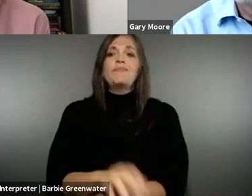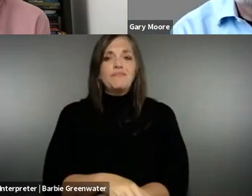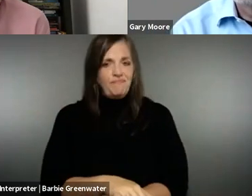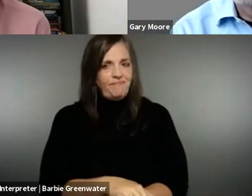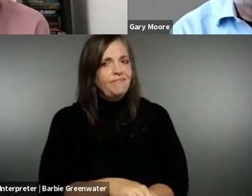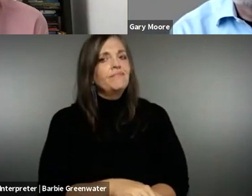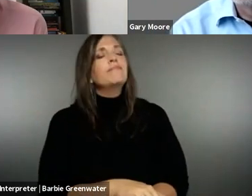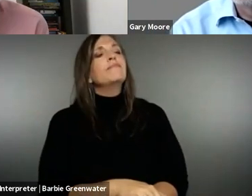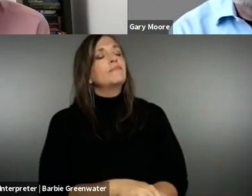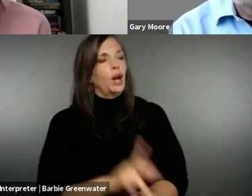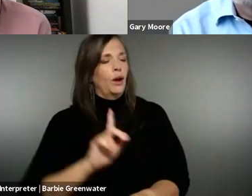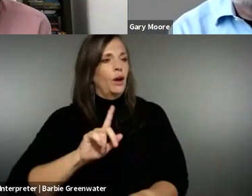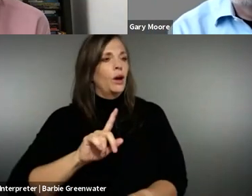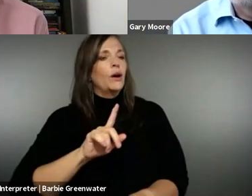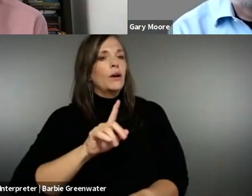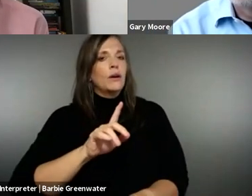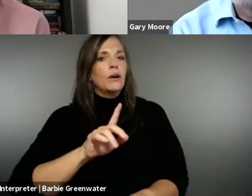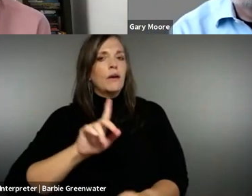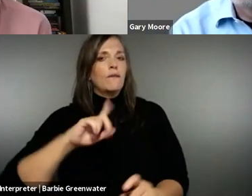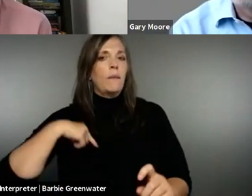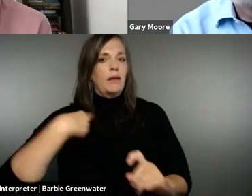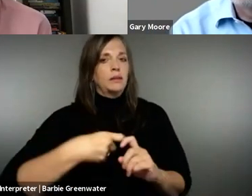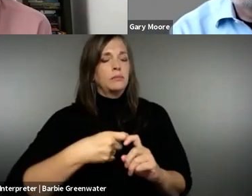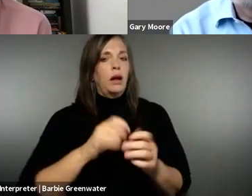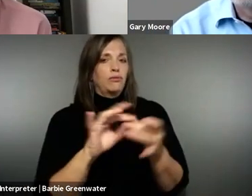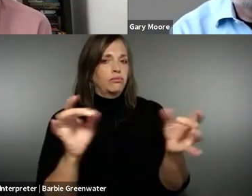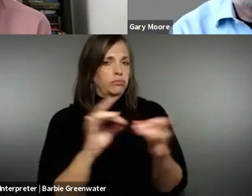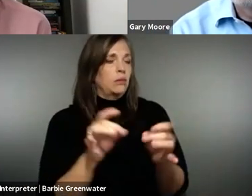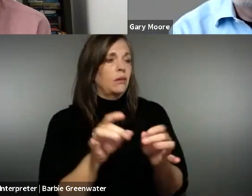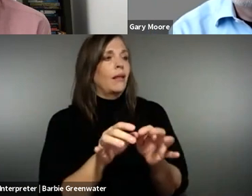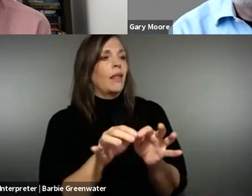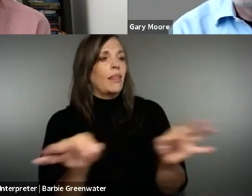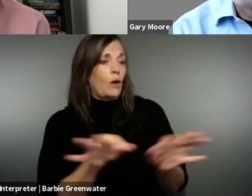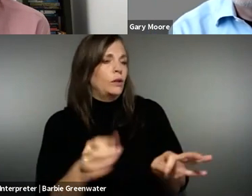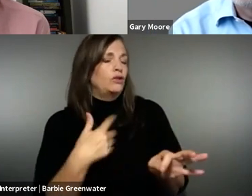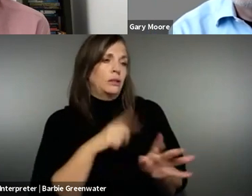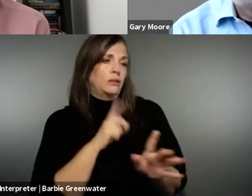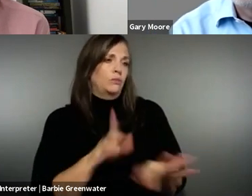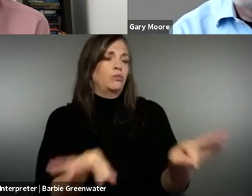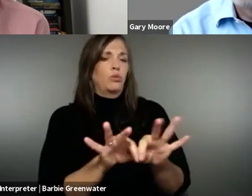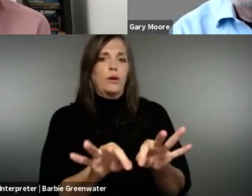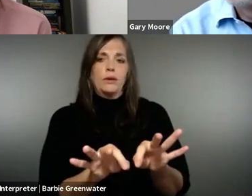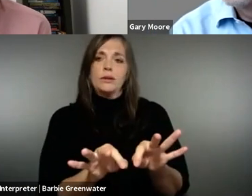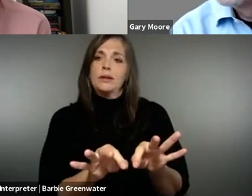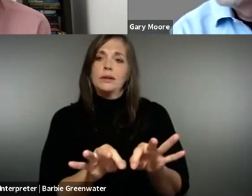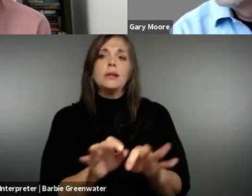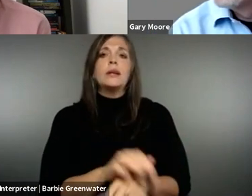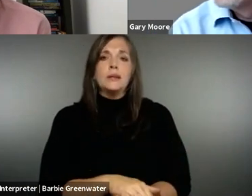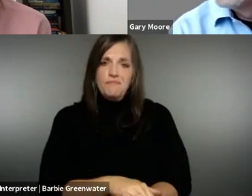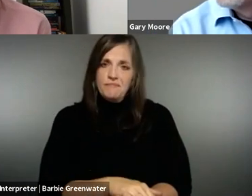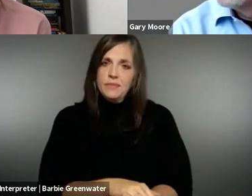extremely important to us . >> ALEJANDRO RODRIGUEZ-ASCASO: Yes,